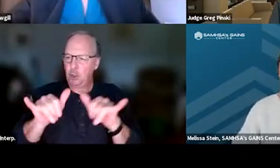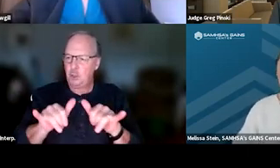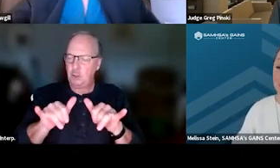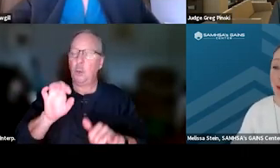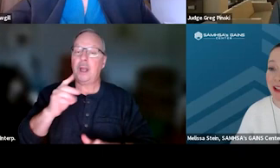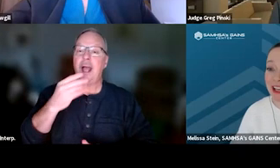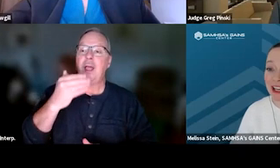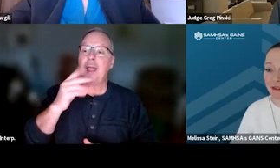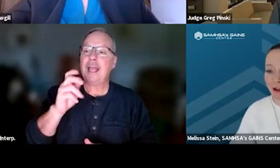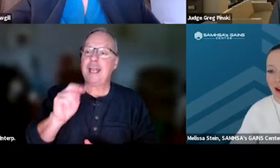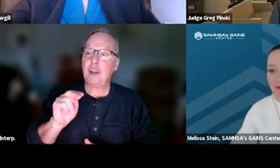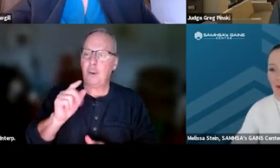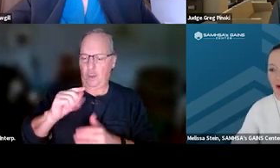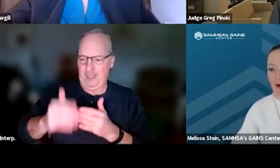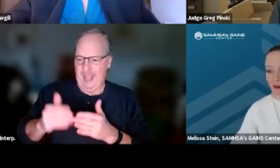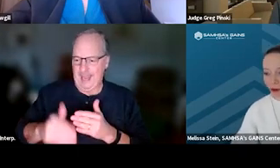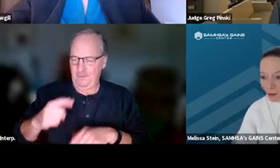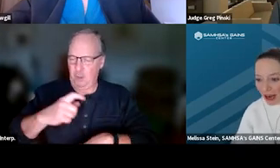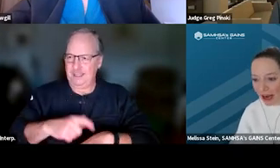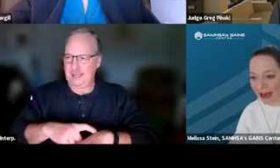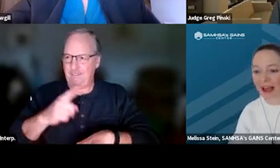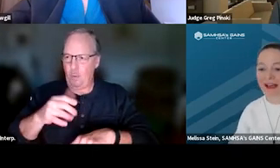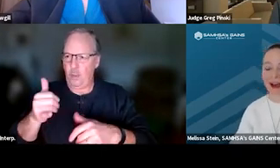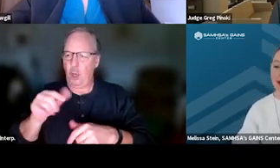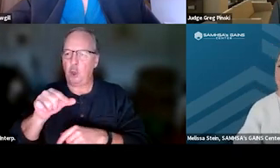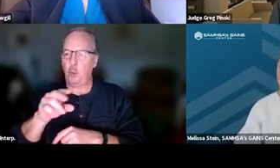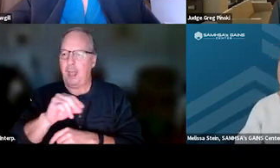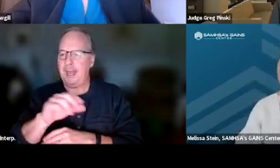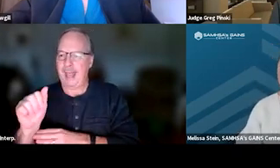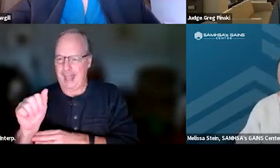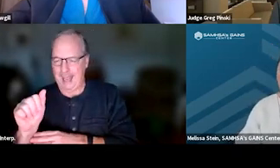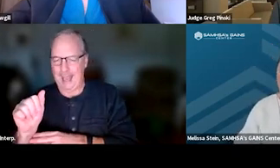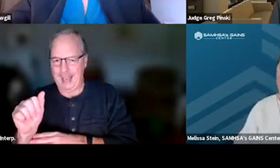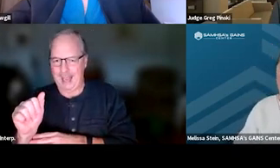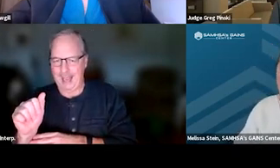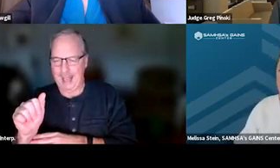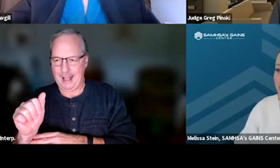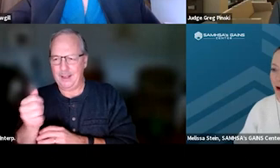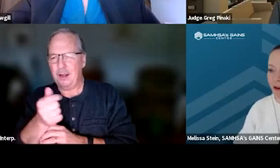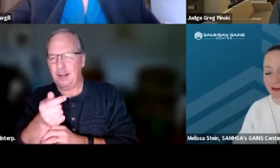Oh wait, so we're at the end of our time for the Q&A, and there are a number of questions still